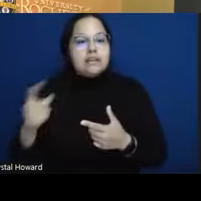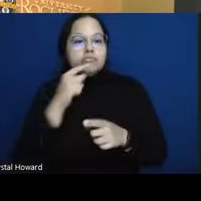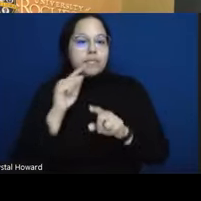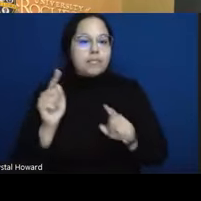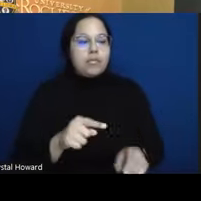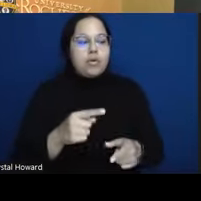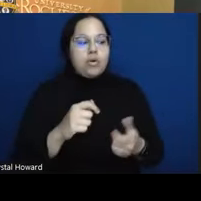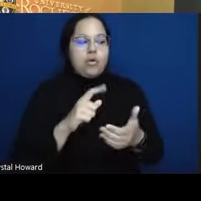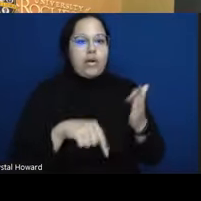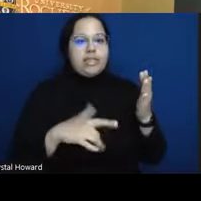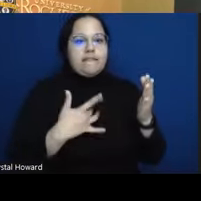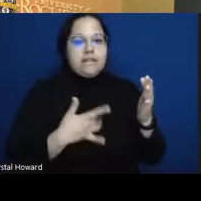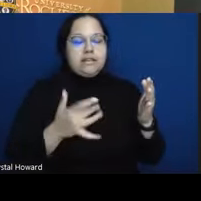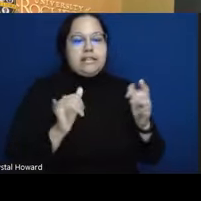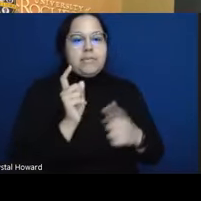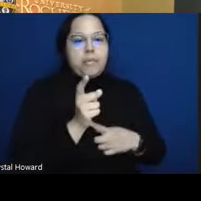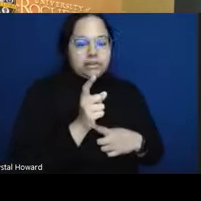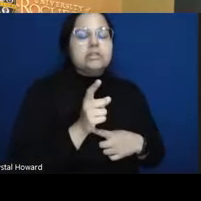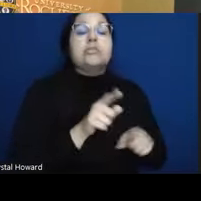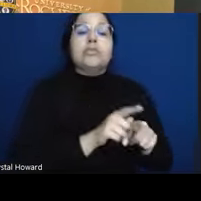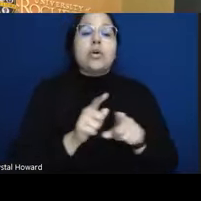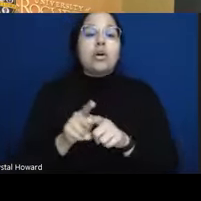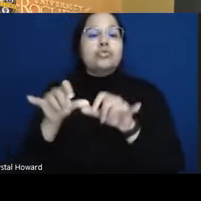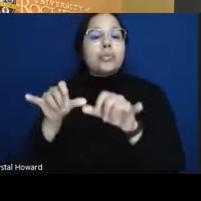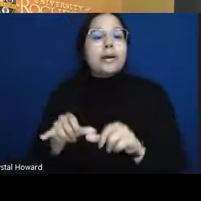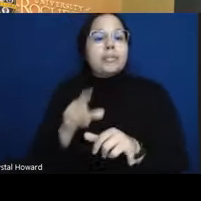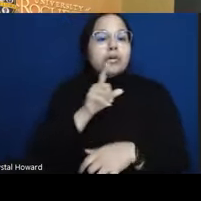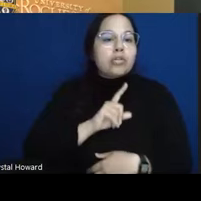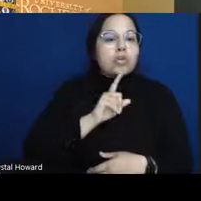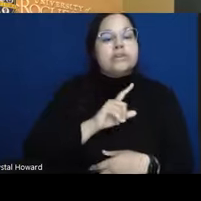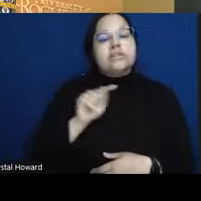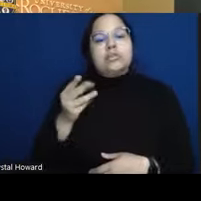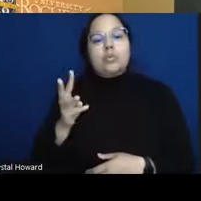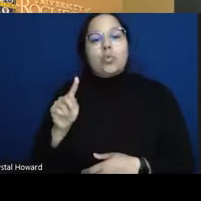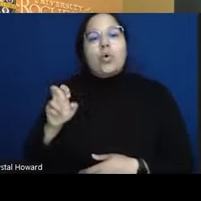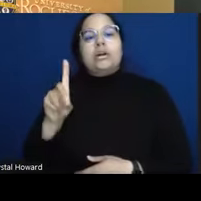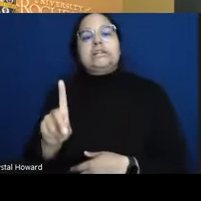things like loneliness social impairment but also thored belonging and the lighter bar is